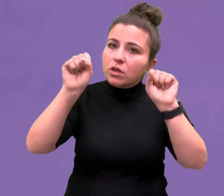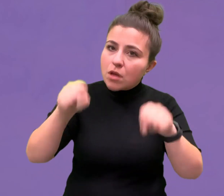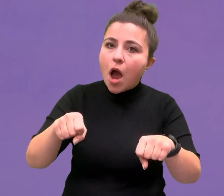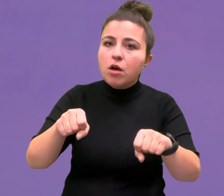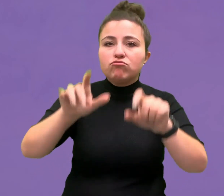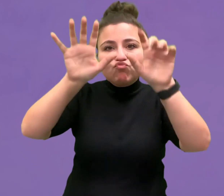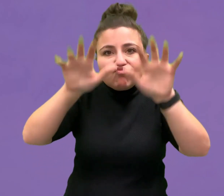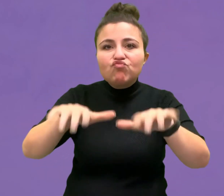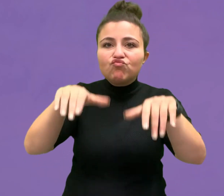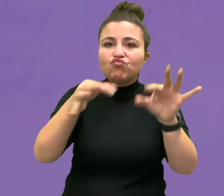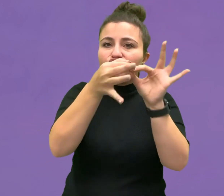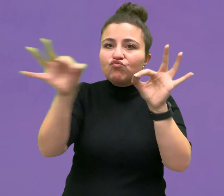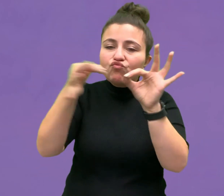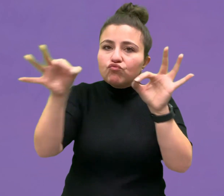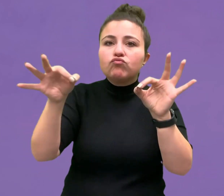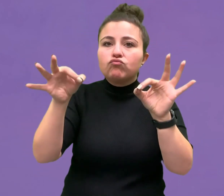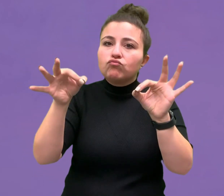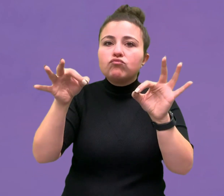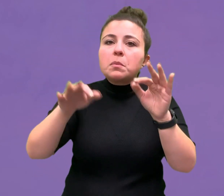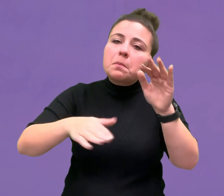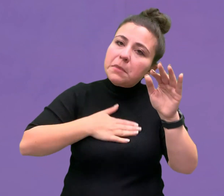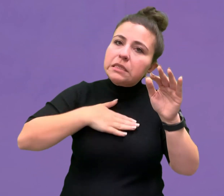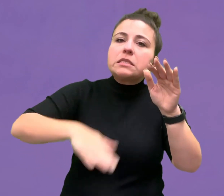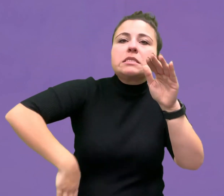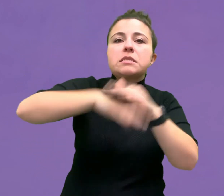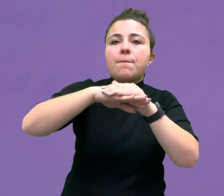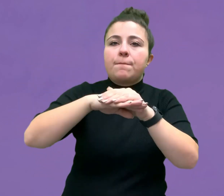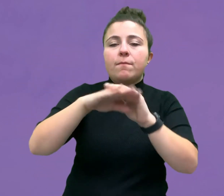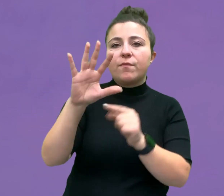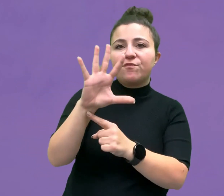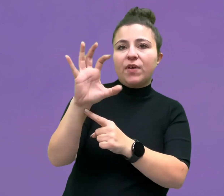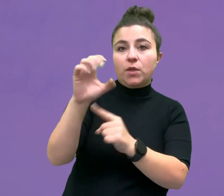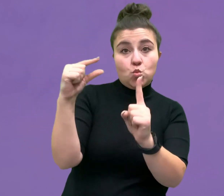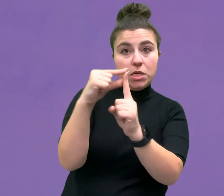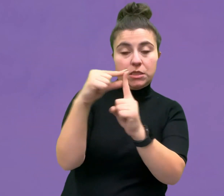You can submit the application with text (maximum 500 words).